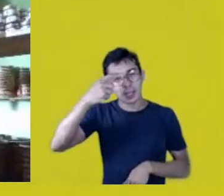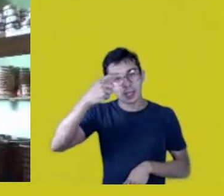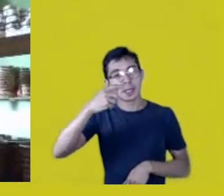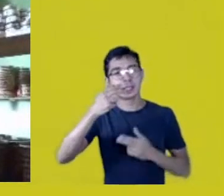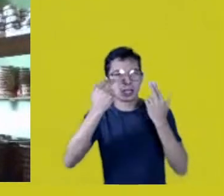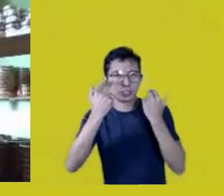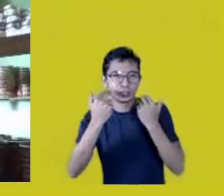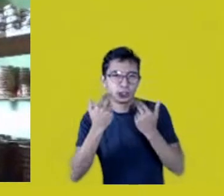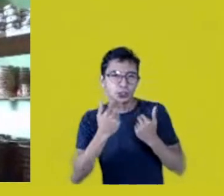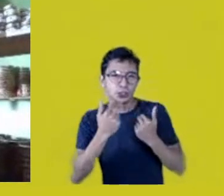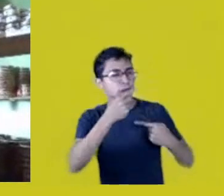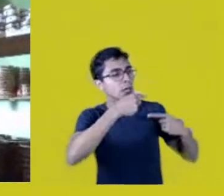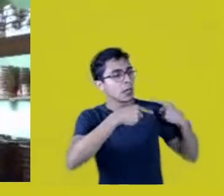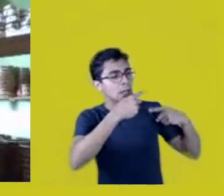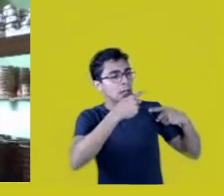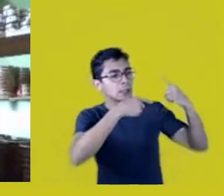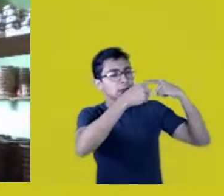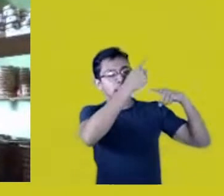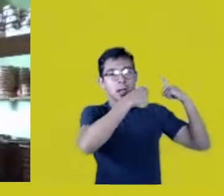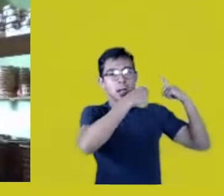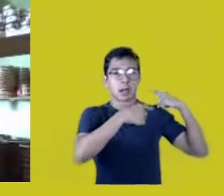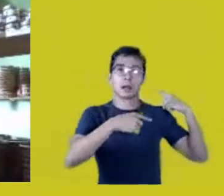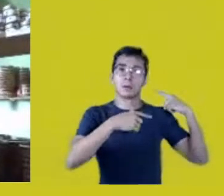Native communities or peoples,